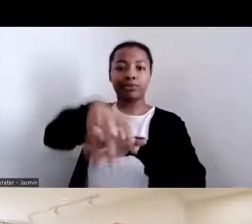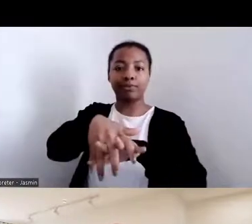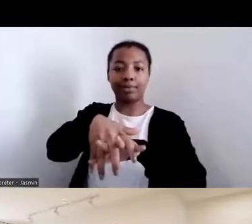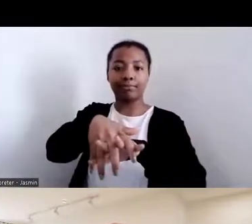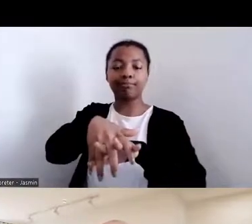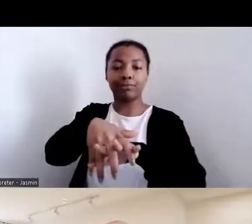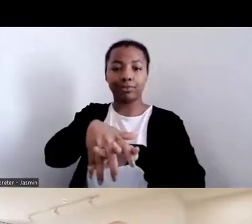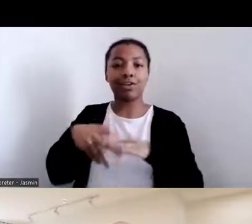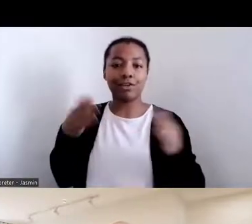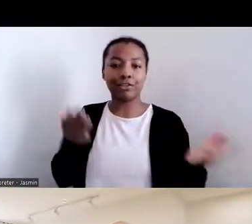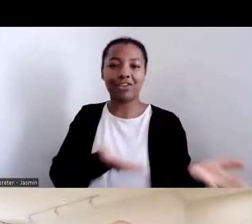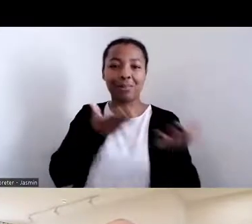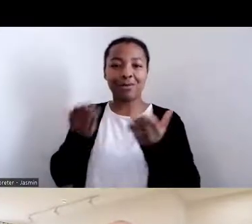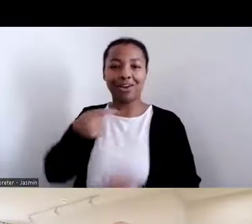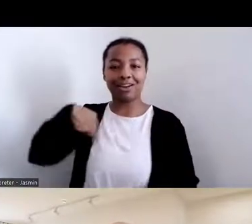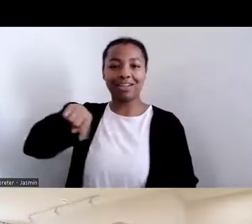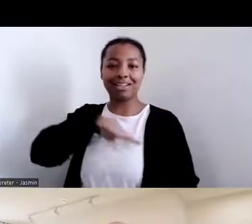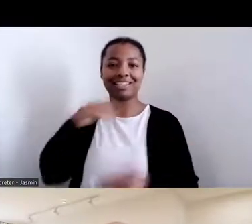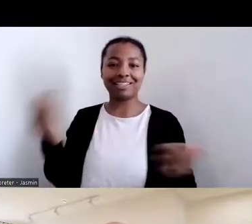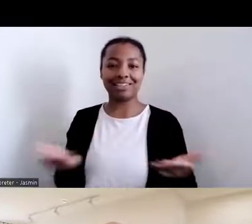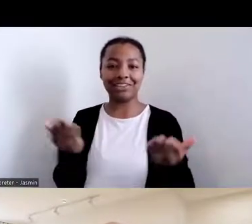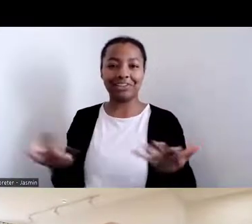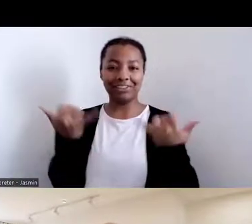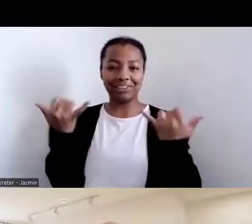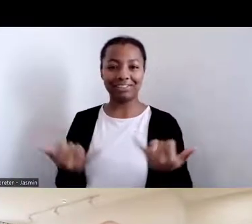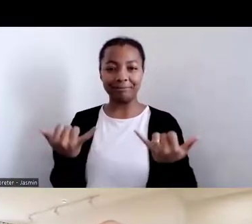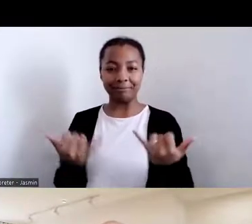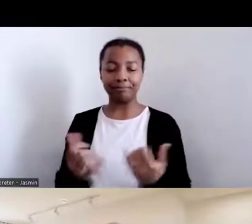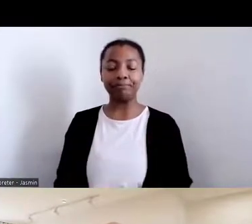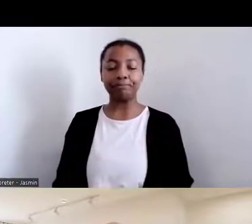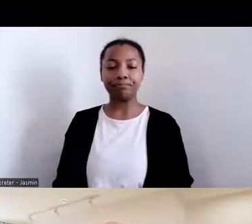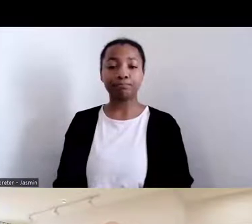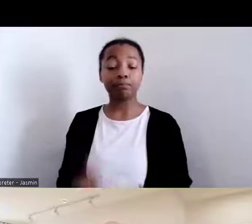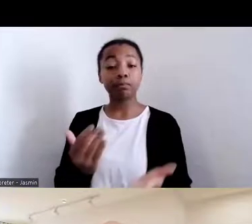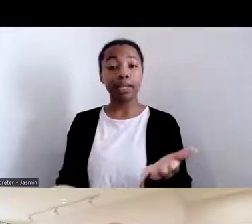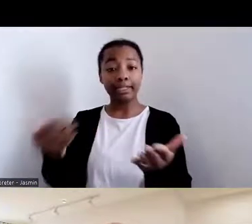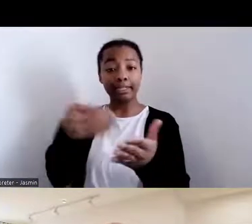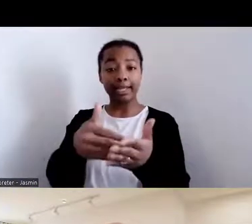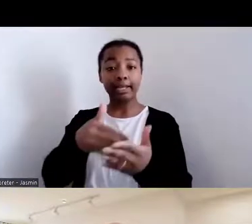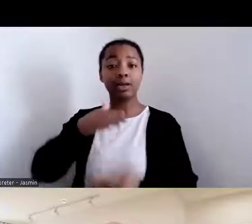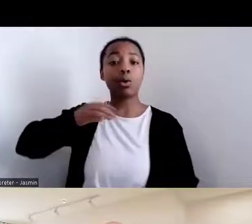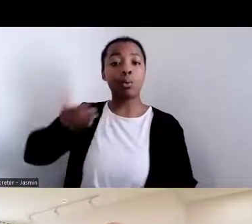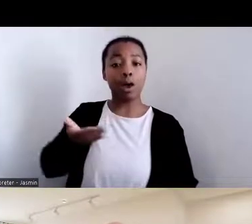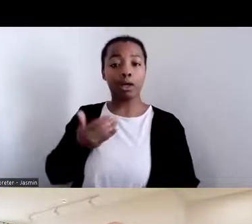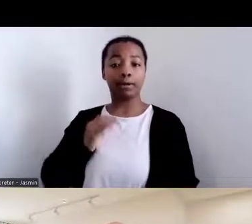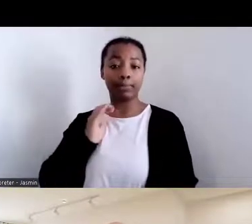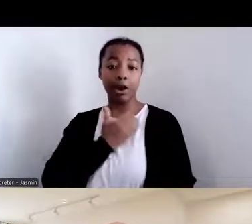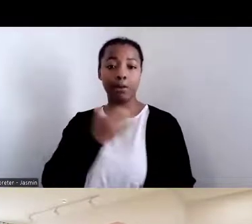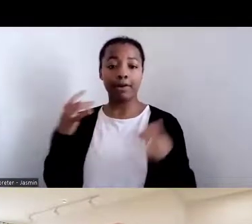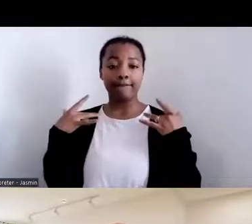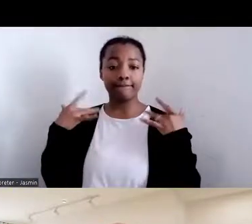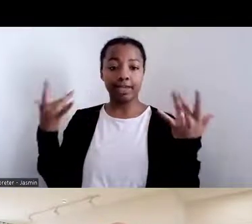Again, hello, and welcome to our webinar entitled: What Does the Future Hold for Corn and Maize? I'm Paul Wester, and I'm the director here at the